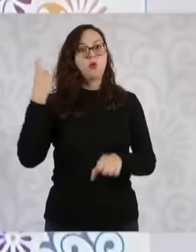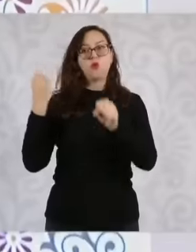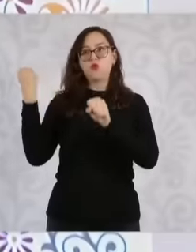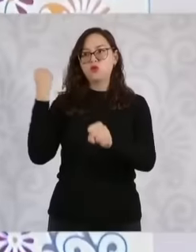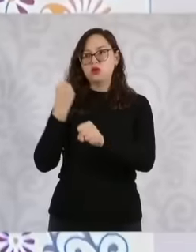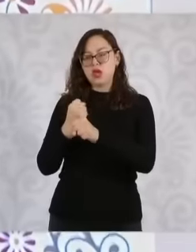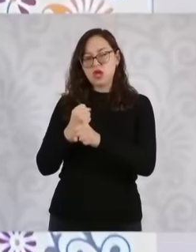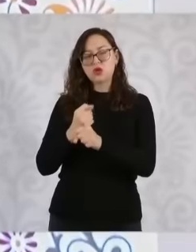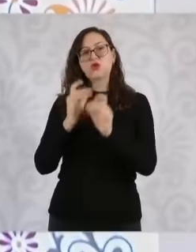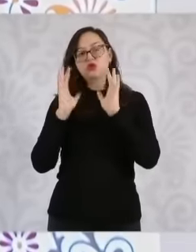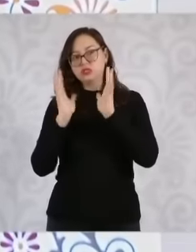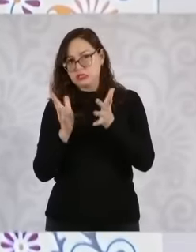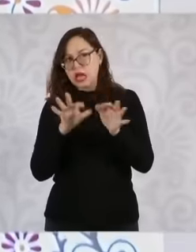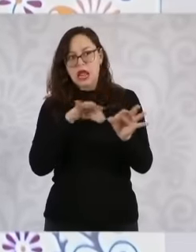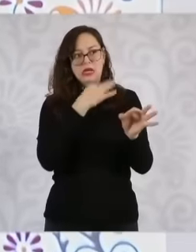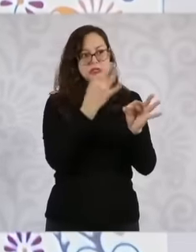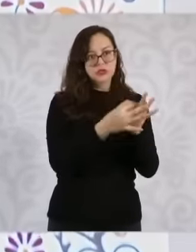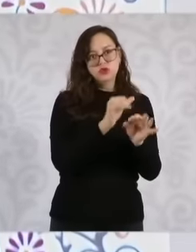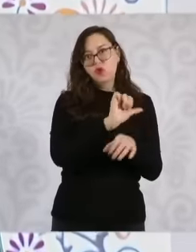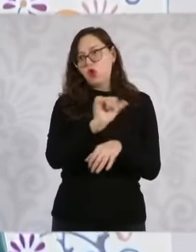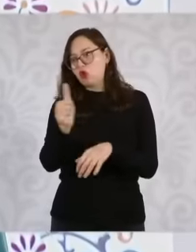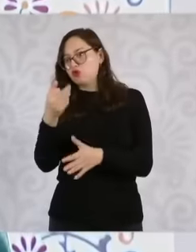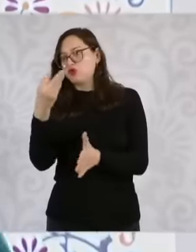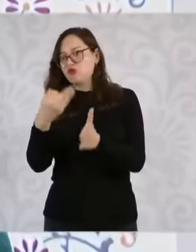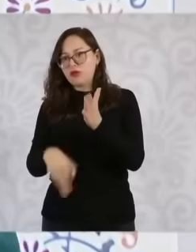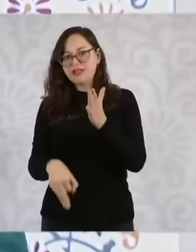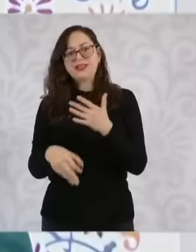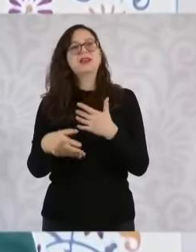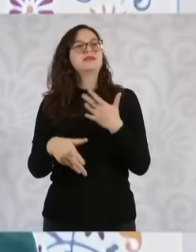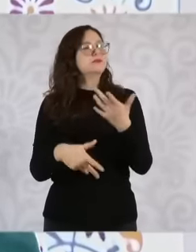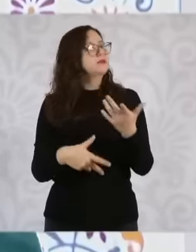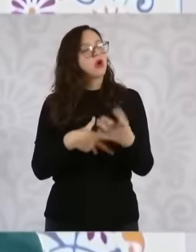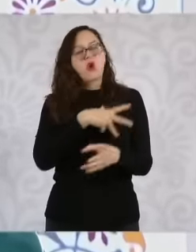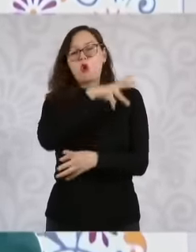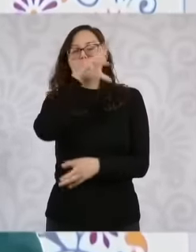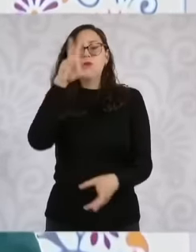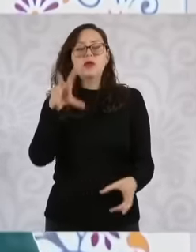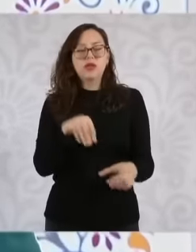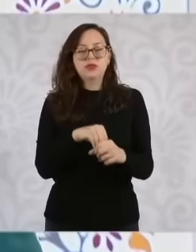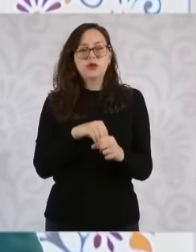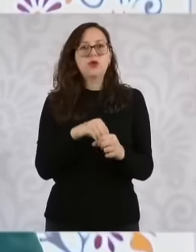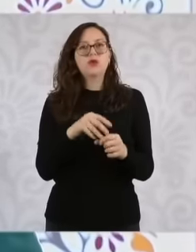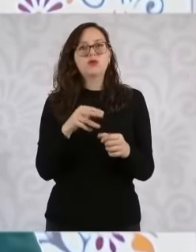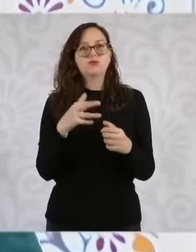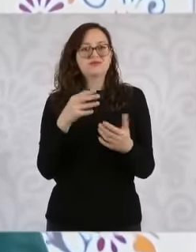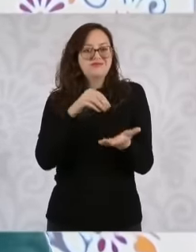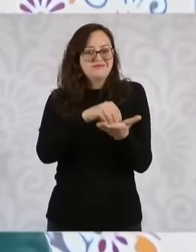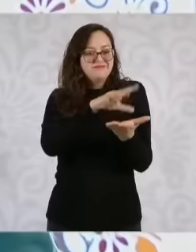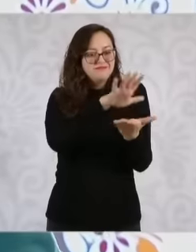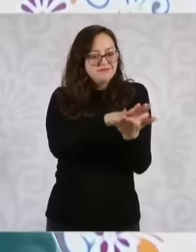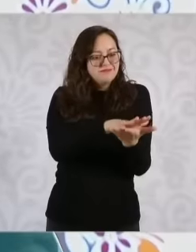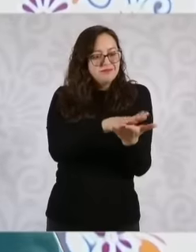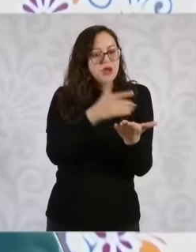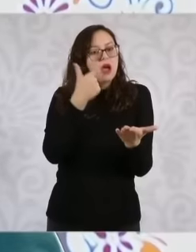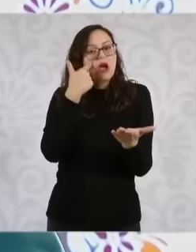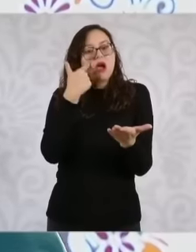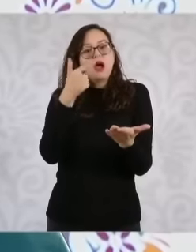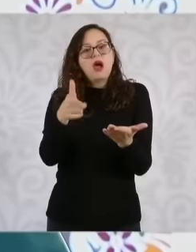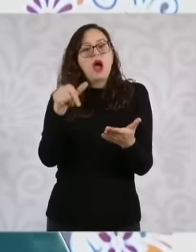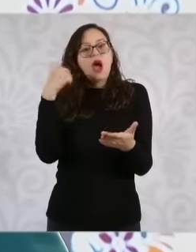fixed from Otis Which are the ones that are not and what we have to to do to be able to Eh well rescue Acapulco